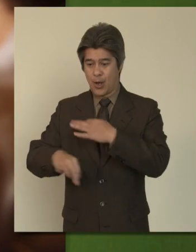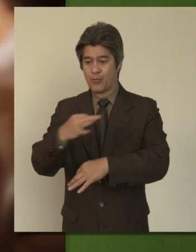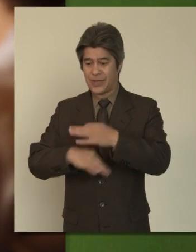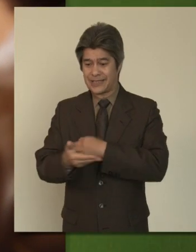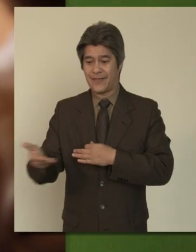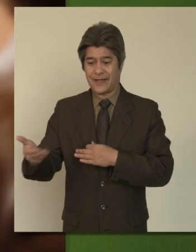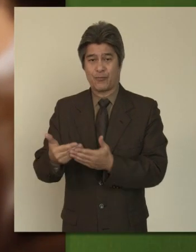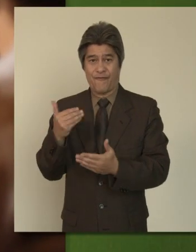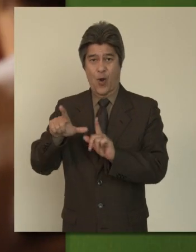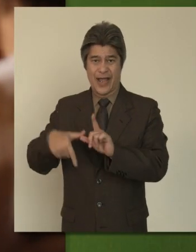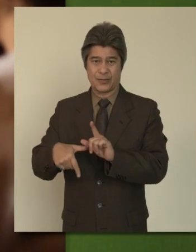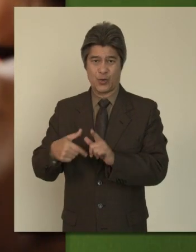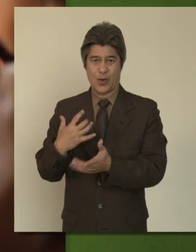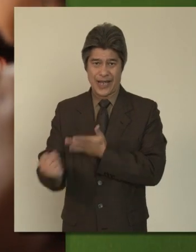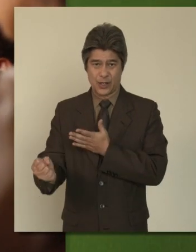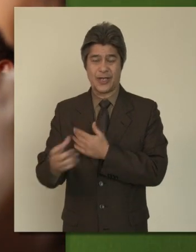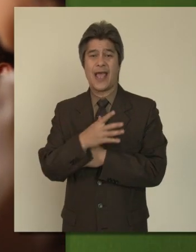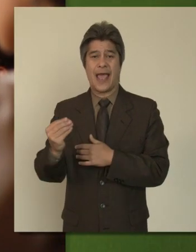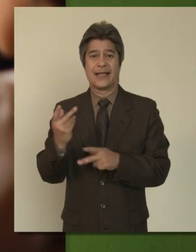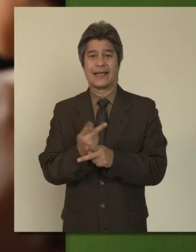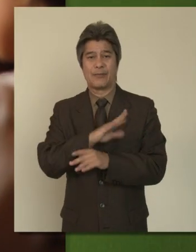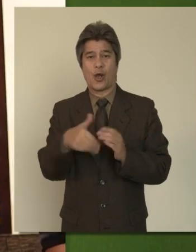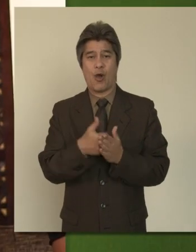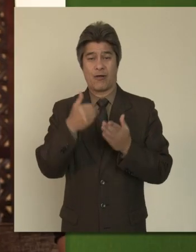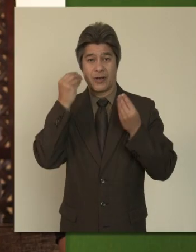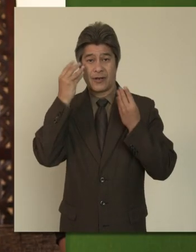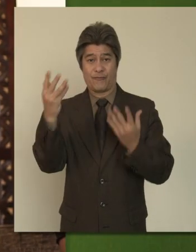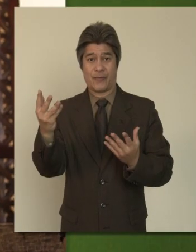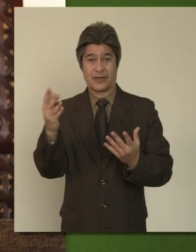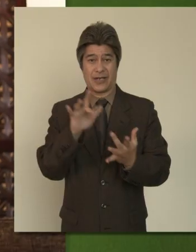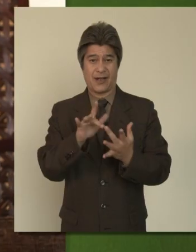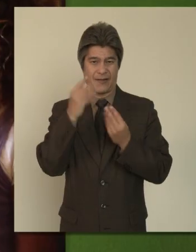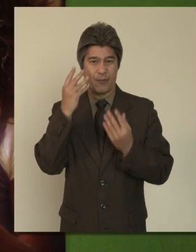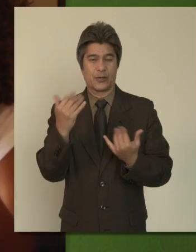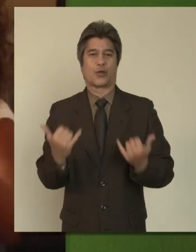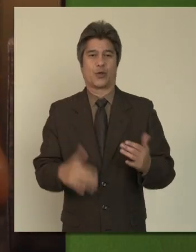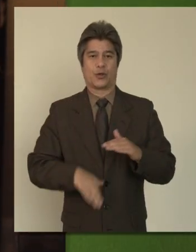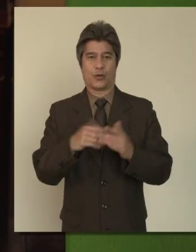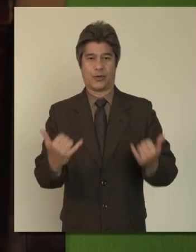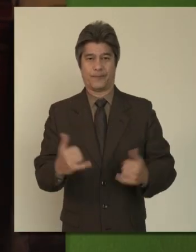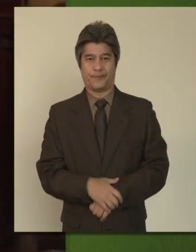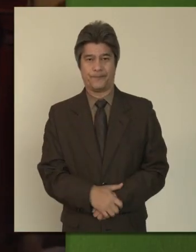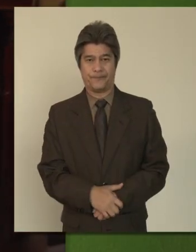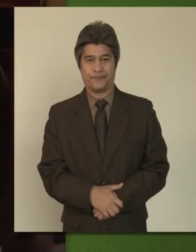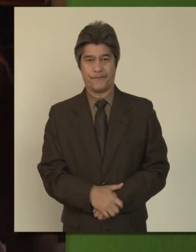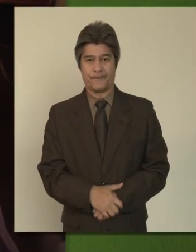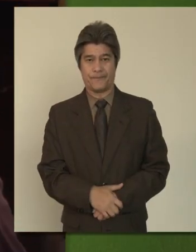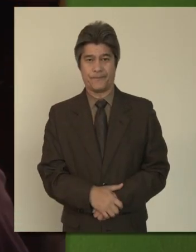items prior to their expiration and keeping contact information current.